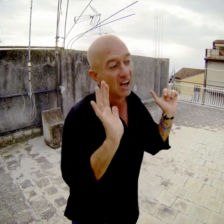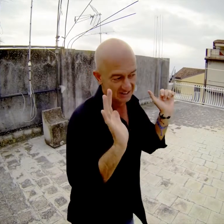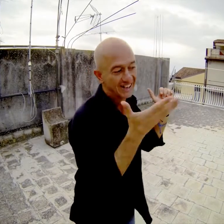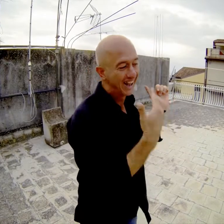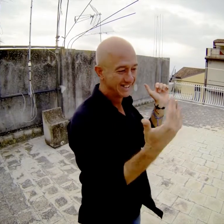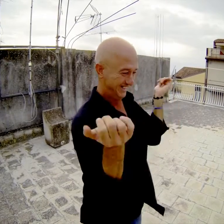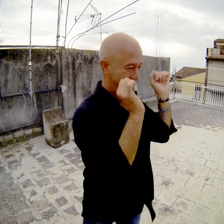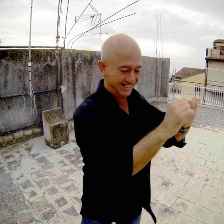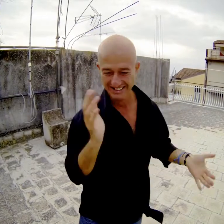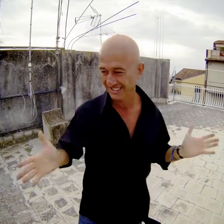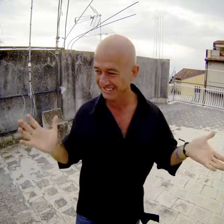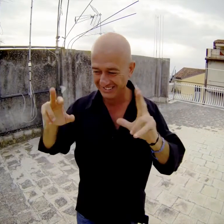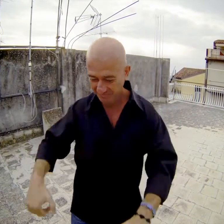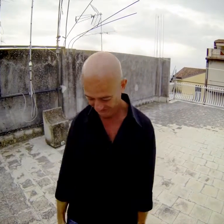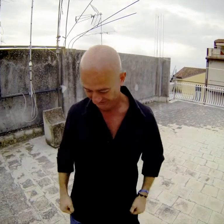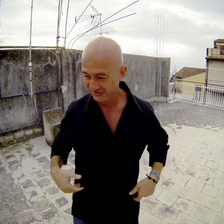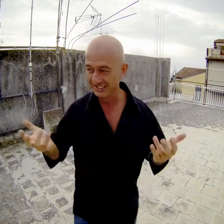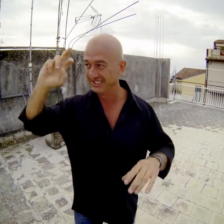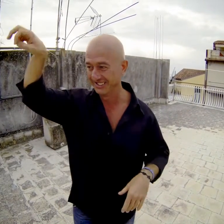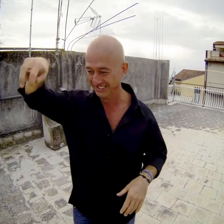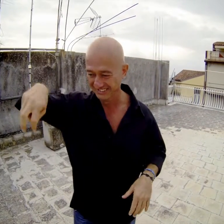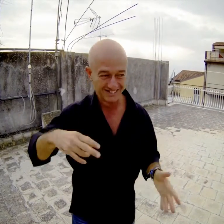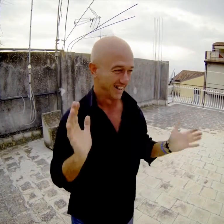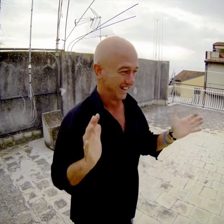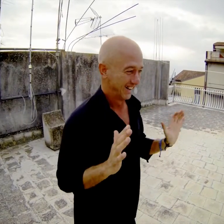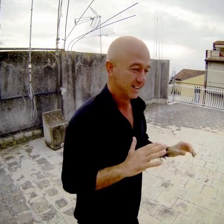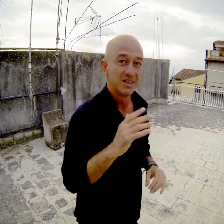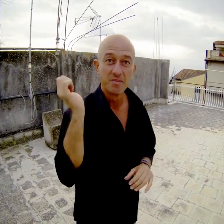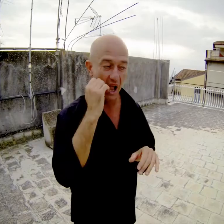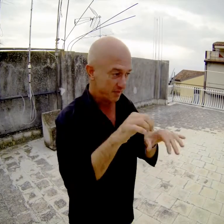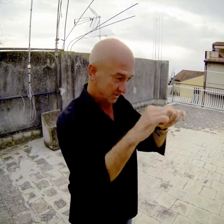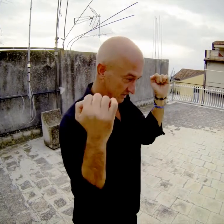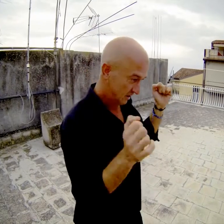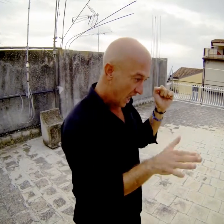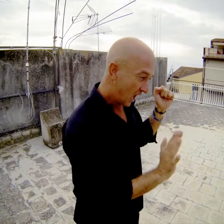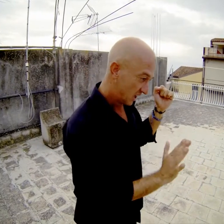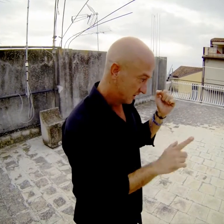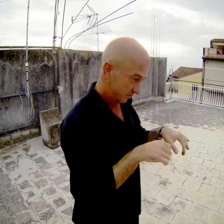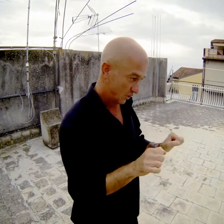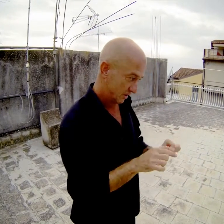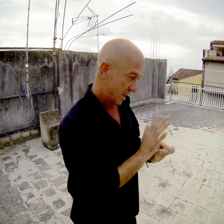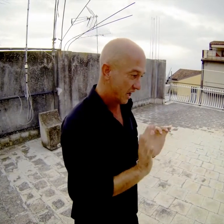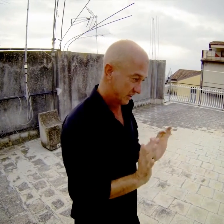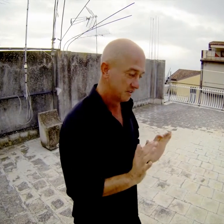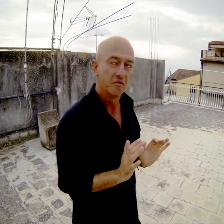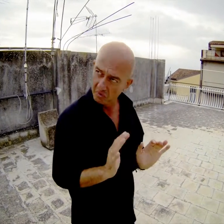The woman is due. prepares and down the stairs. mom she opens the window: be careful with the bike